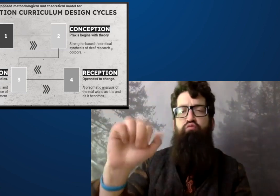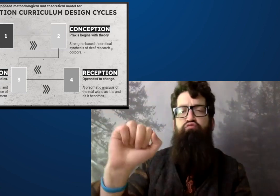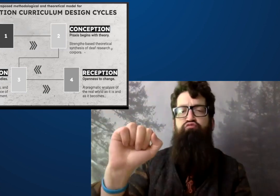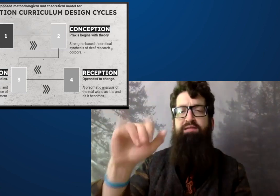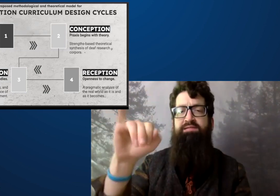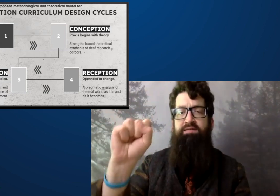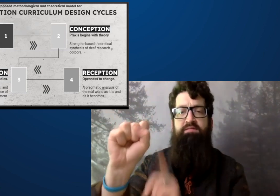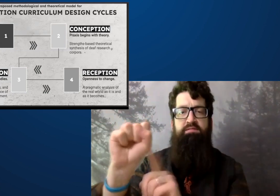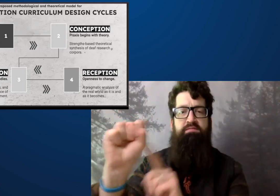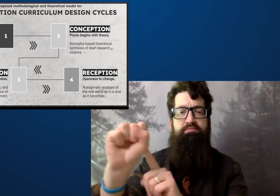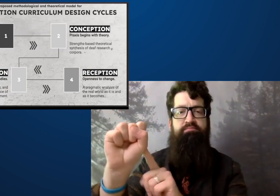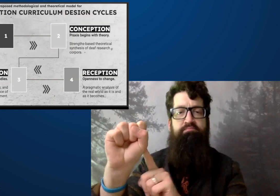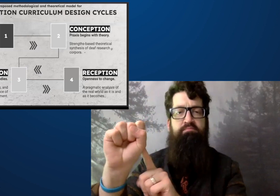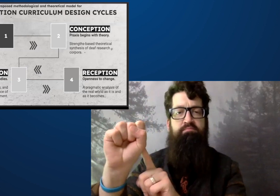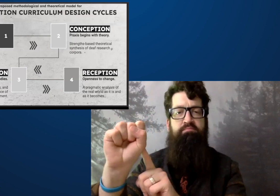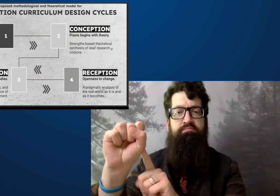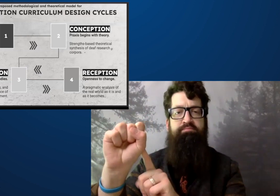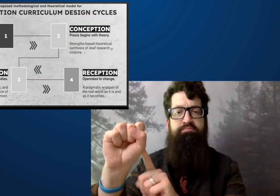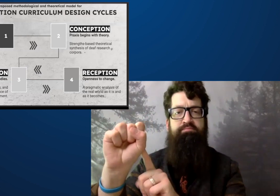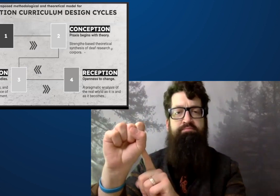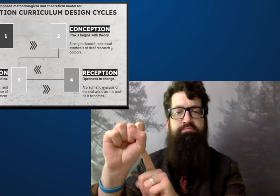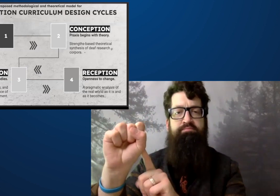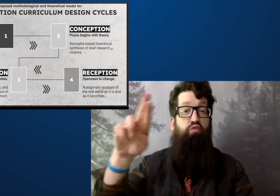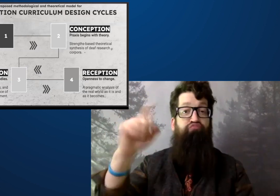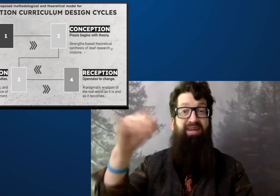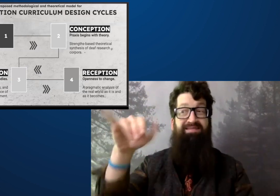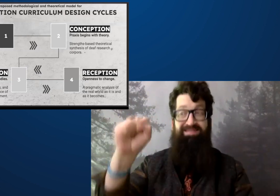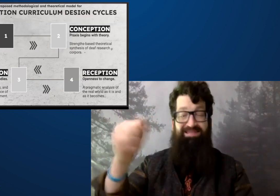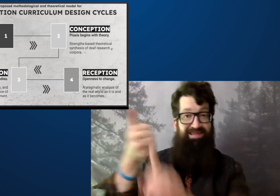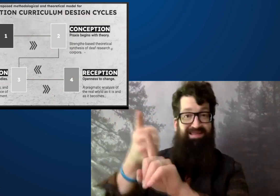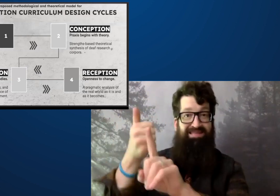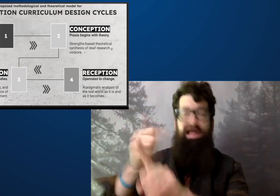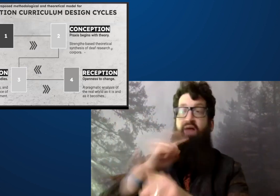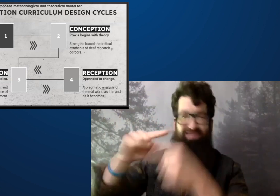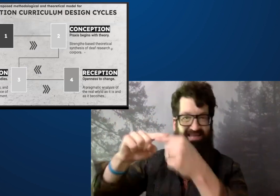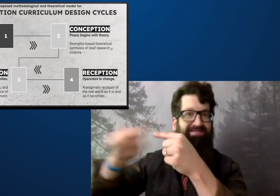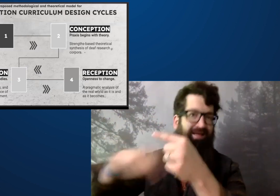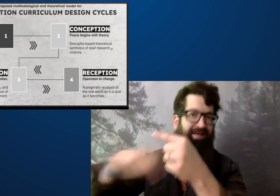I don't know if you're familiar with this term practice.